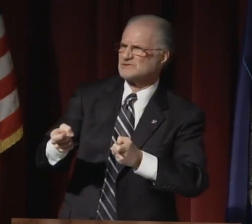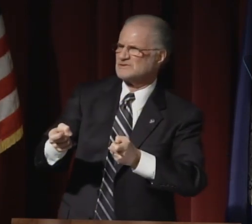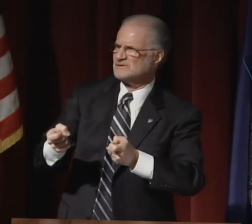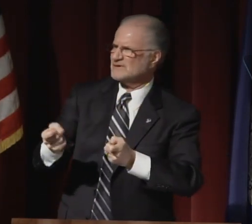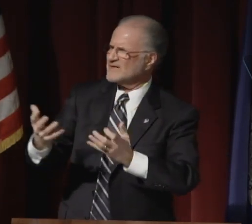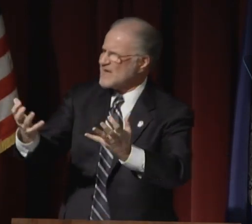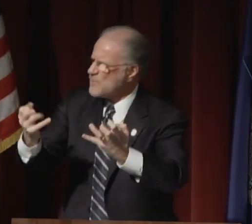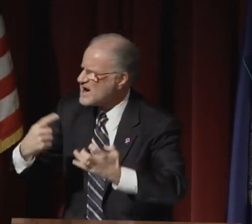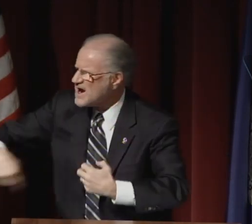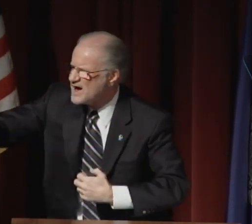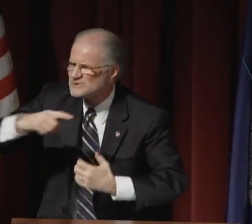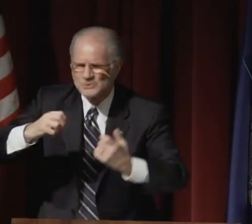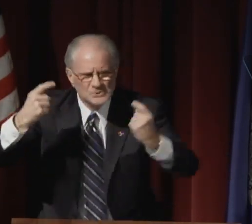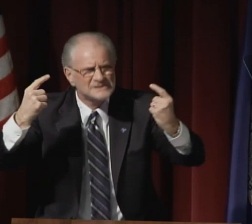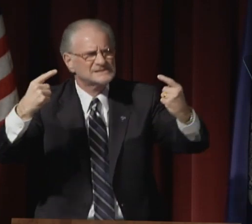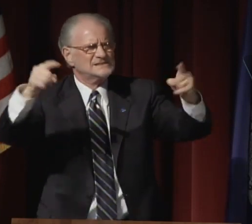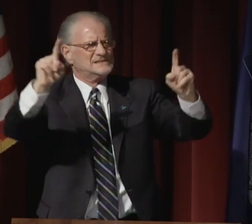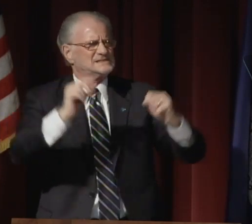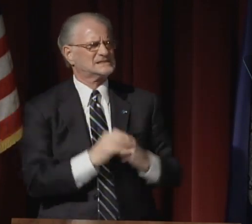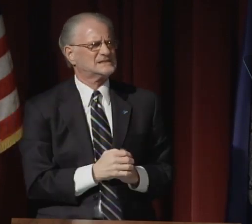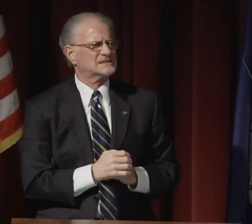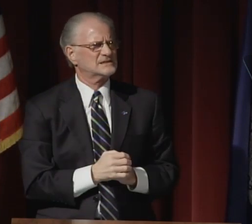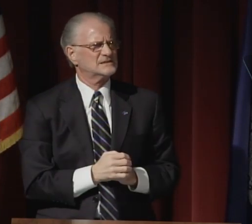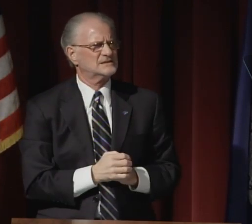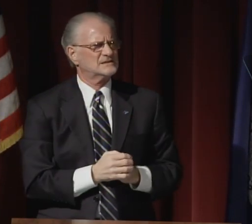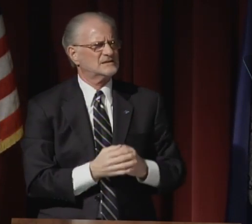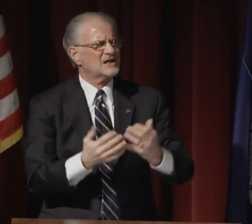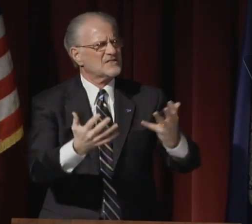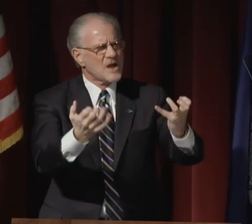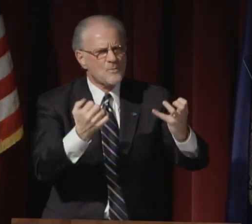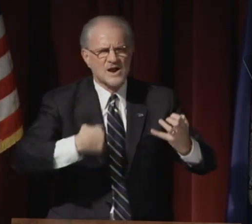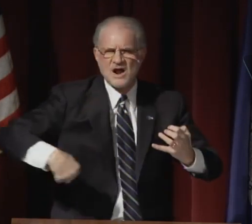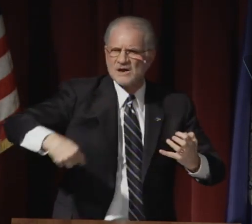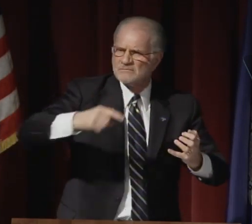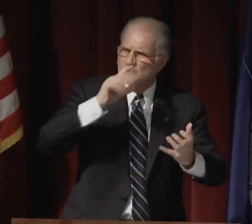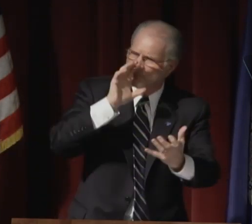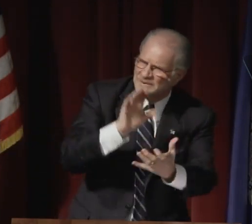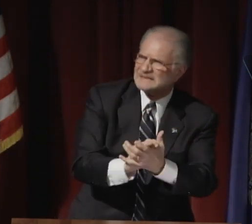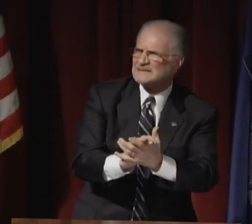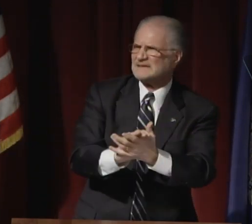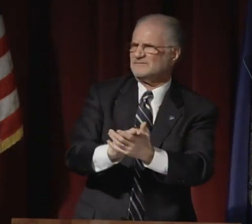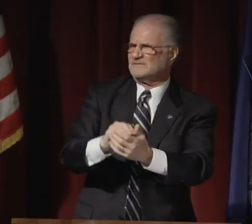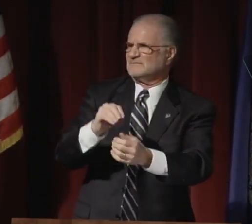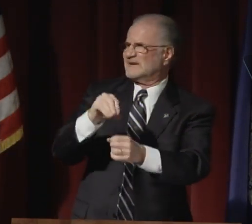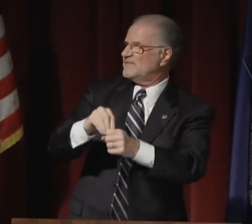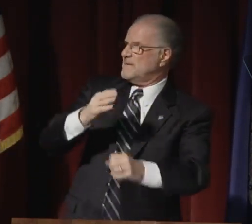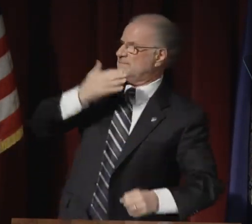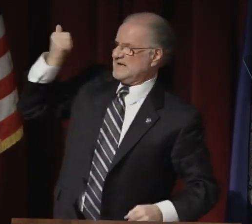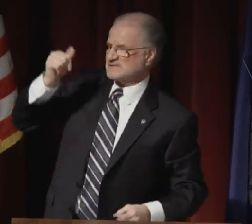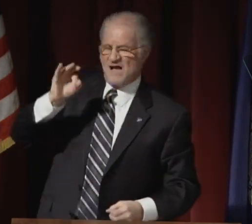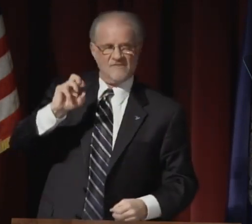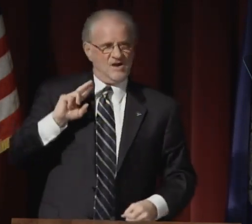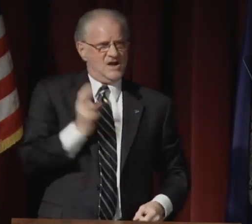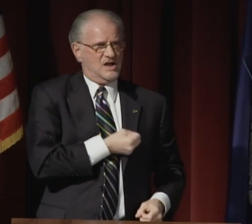They want us to be well managed. They want us to succeed.